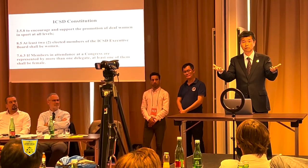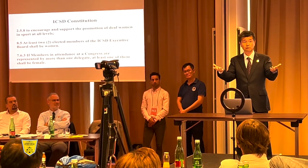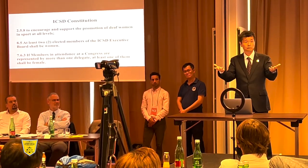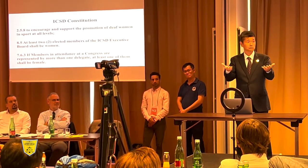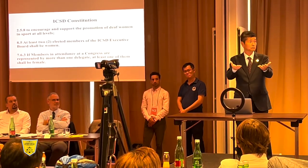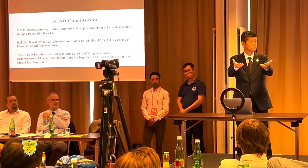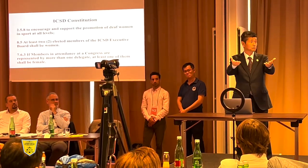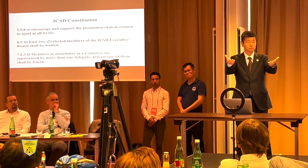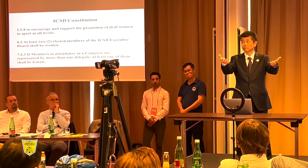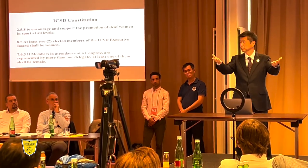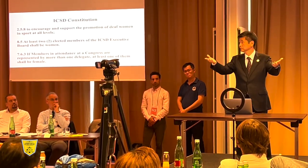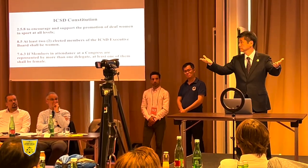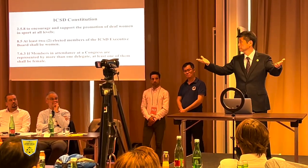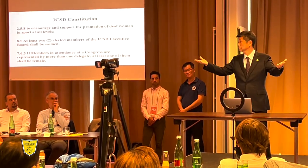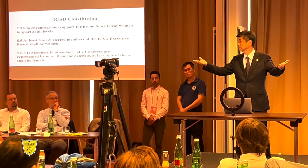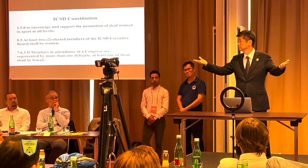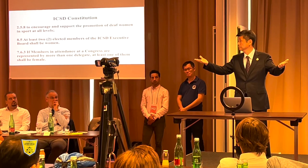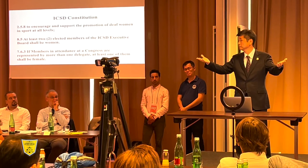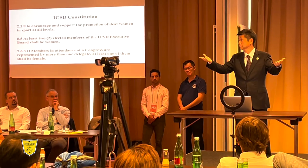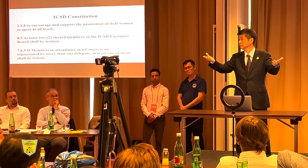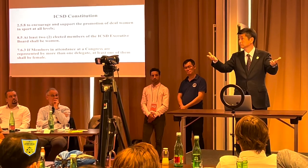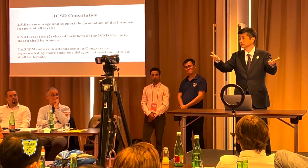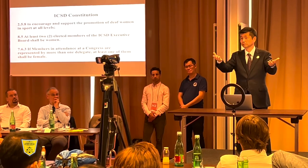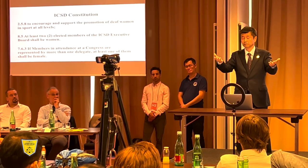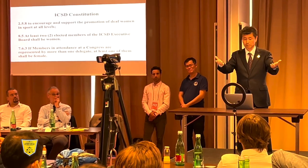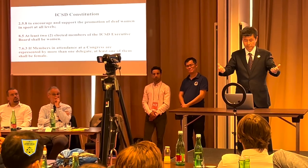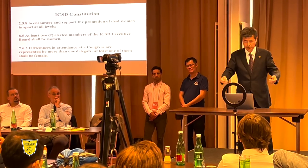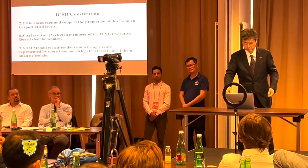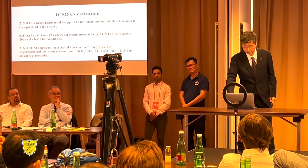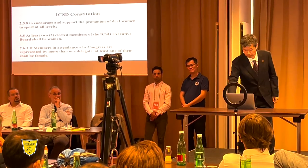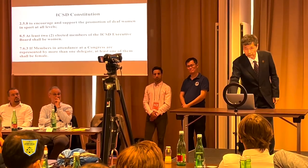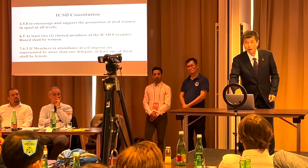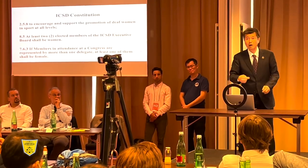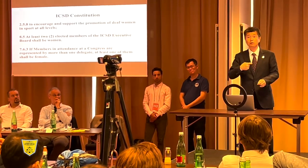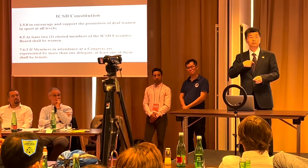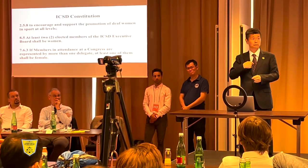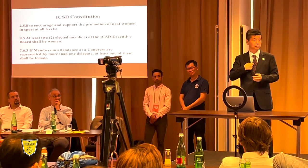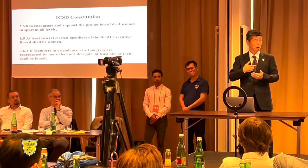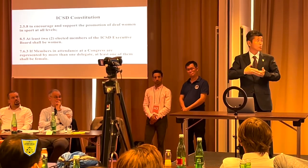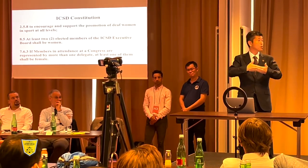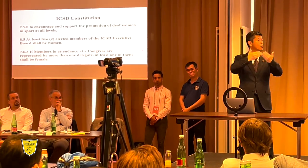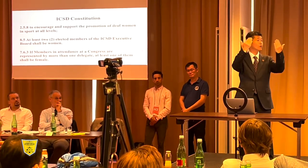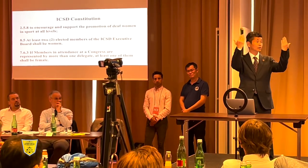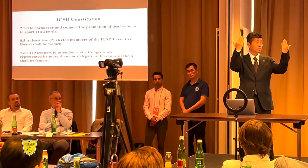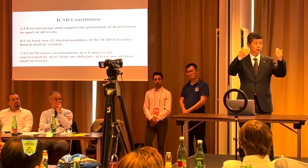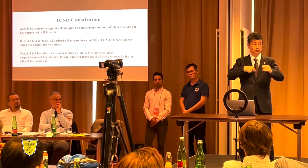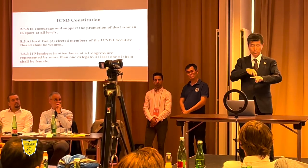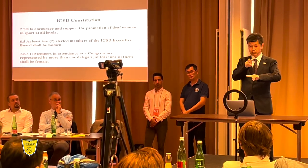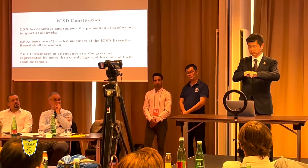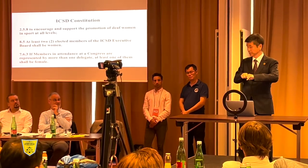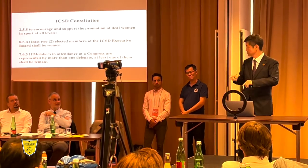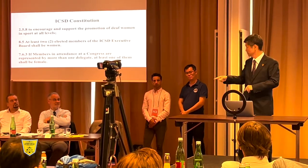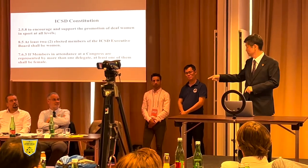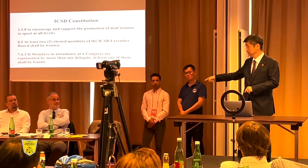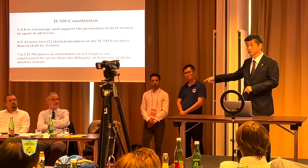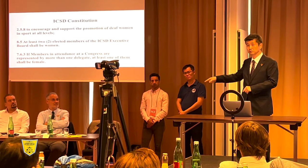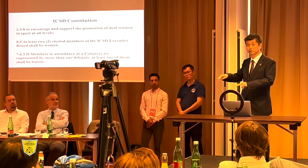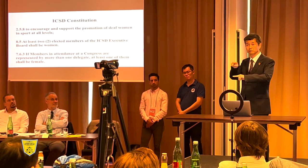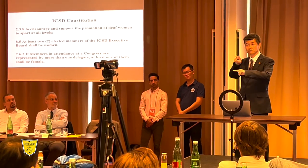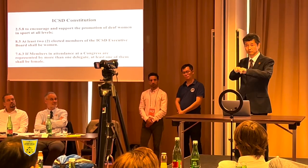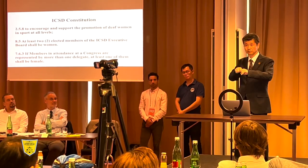this morning, I sat at the table and looked around the room,